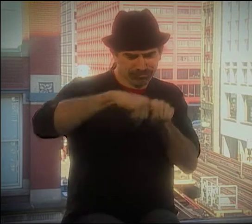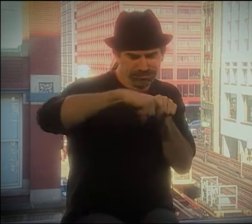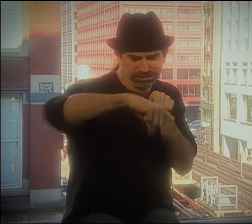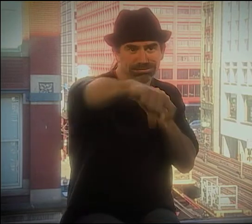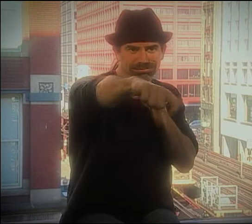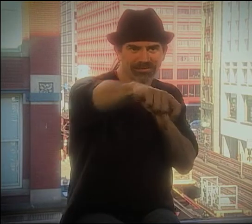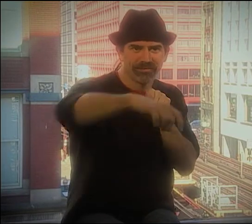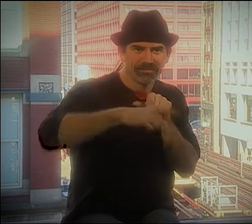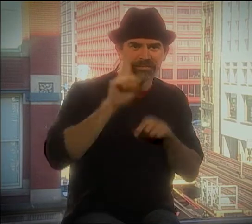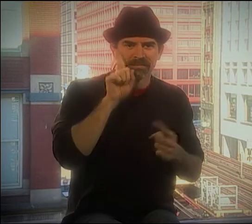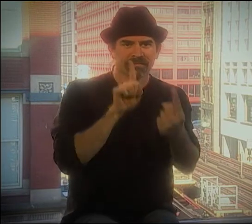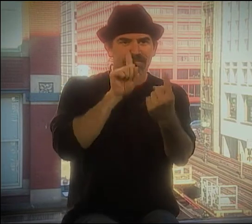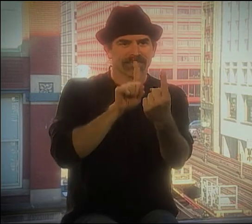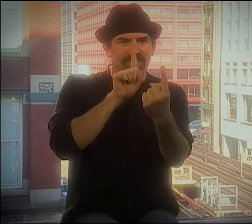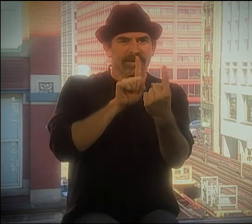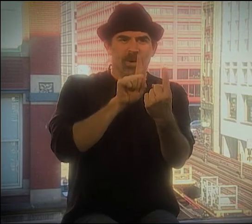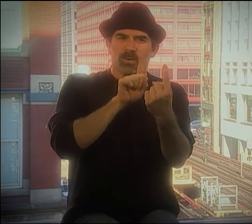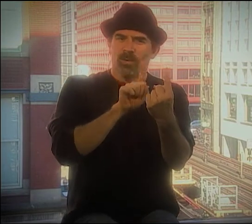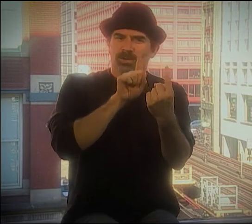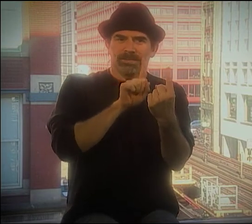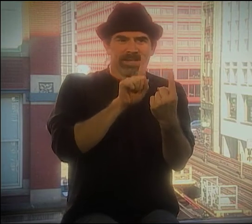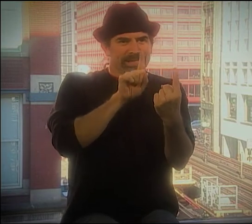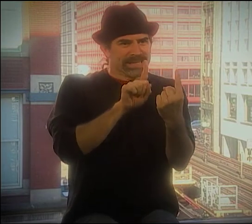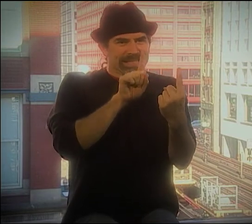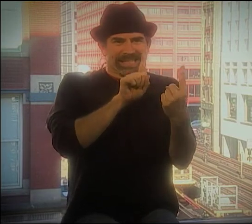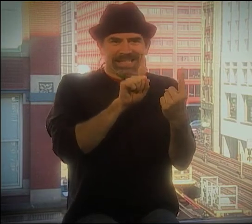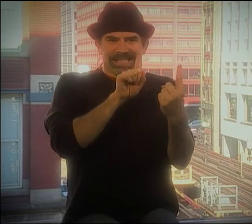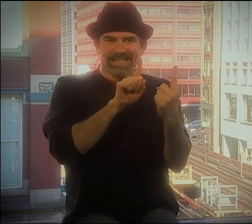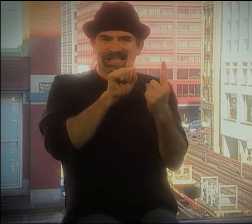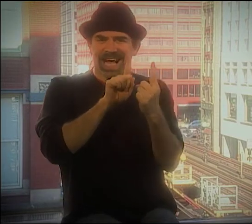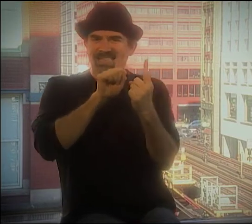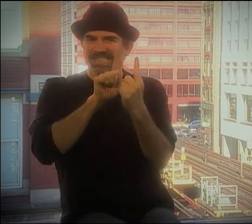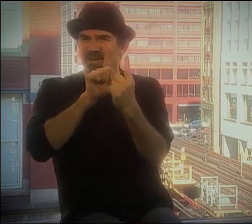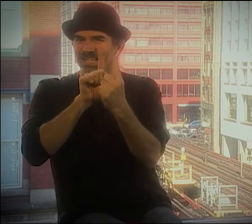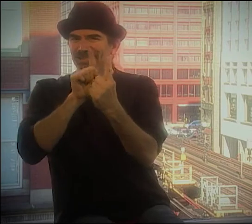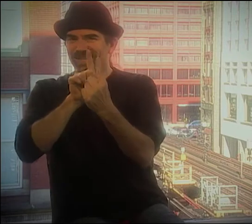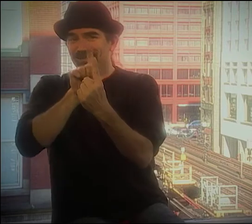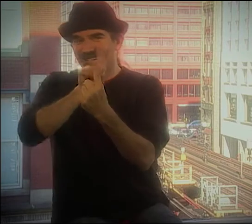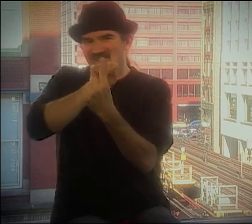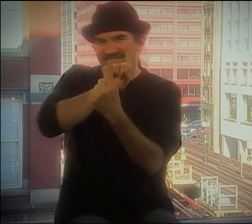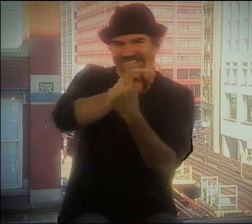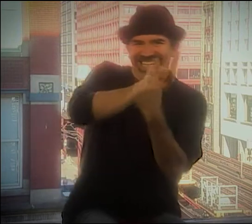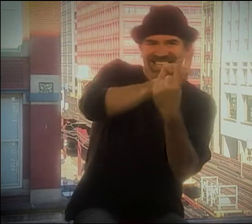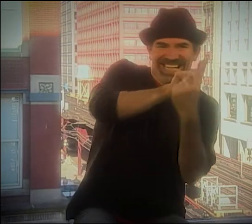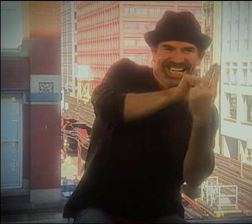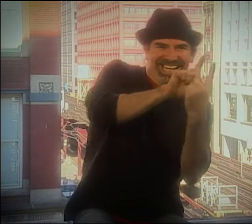IS THAT STILL THERE? YEAH, I'D BE WALKING ALONG, AND ALL OF A SUDDEN HE'D BE